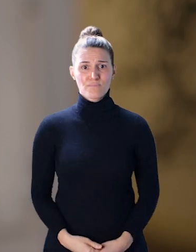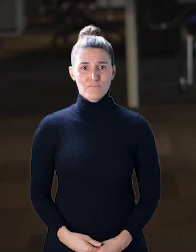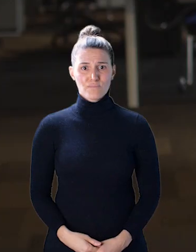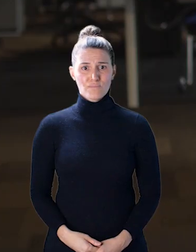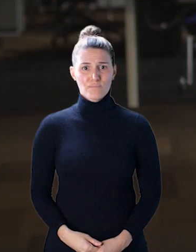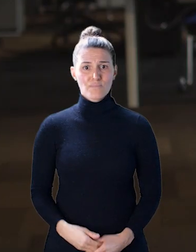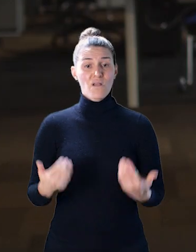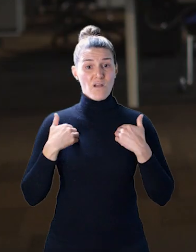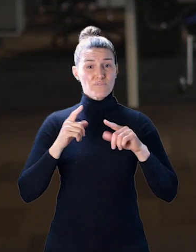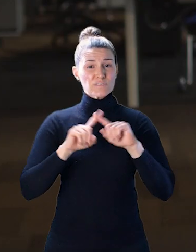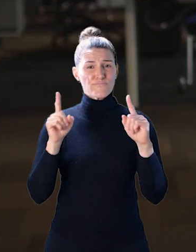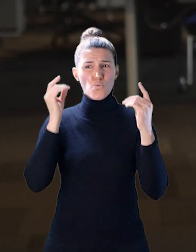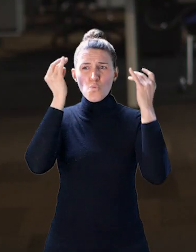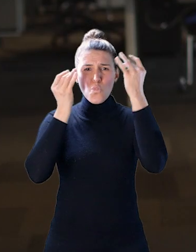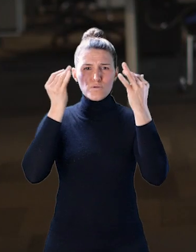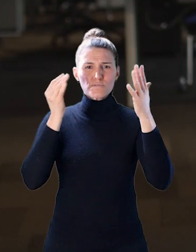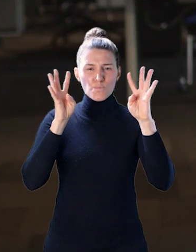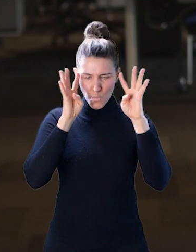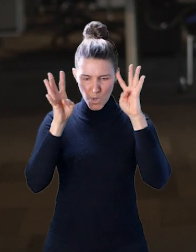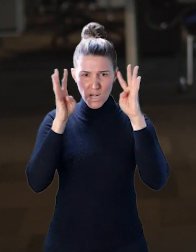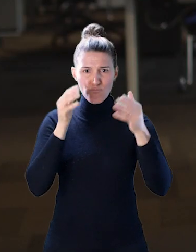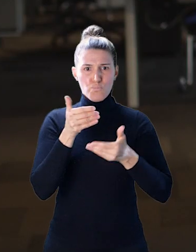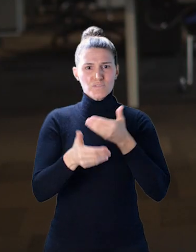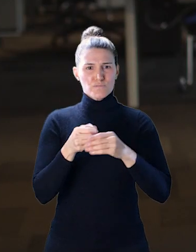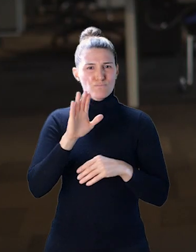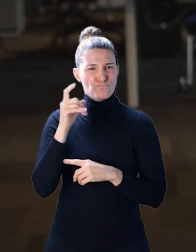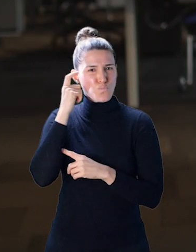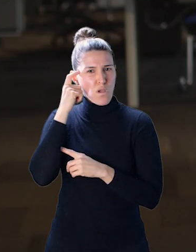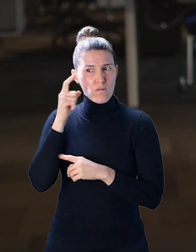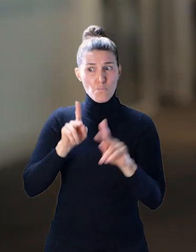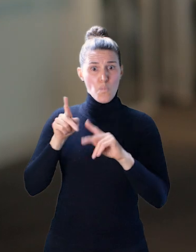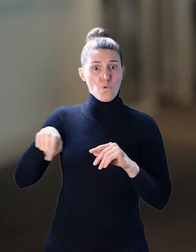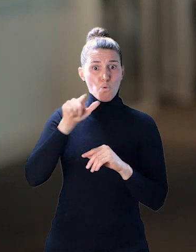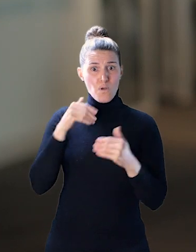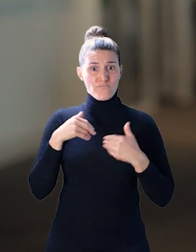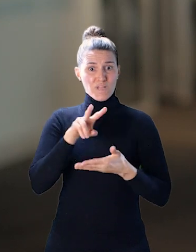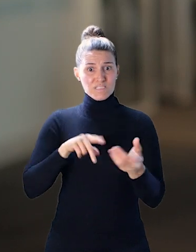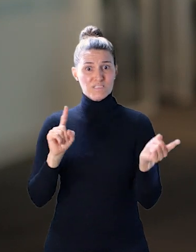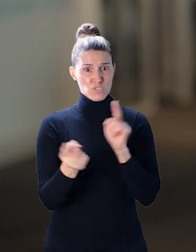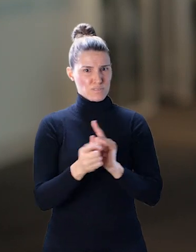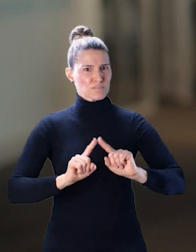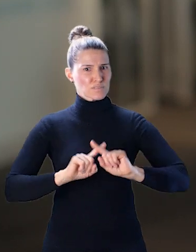There's a different thought process or creativity that comes with people who are dyslexic. It's like these wires in your